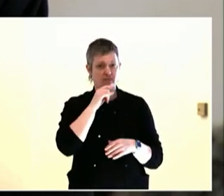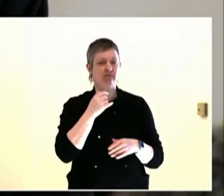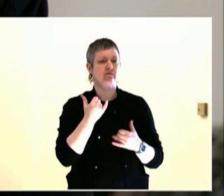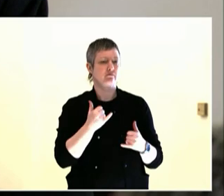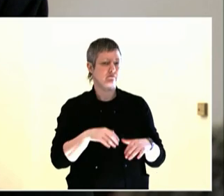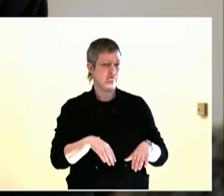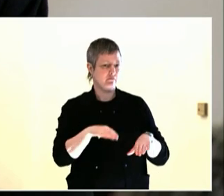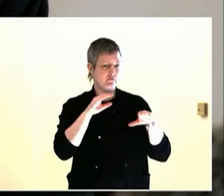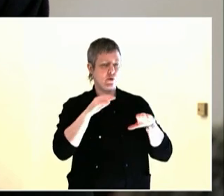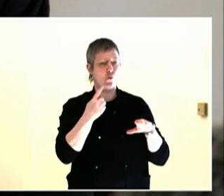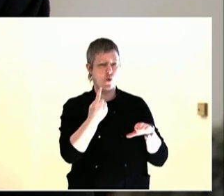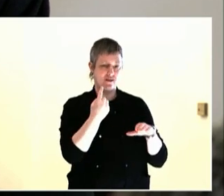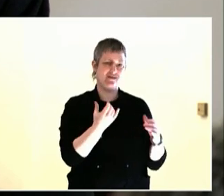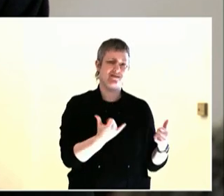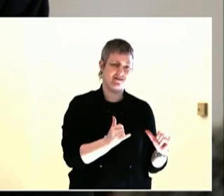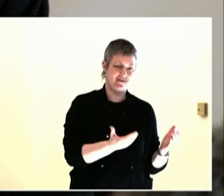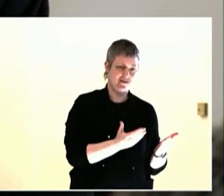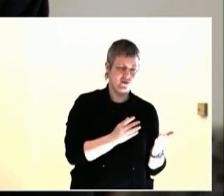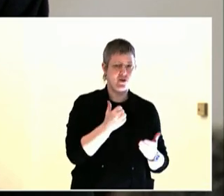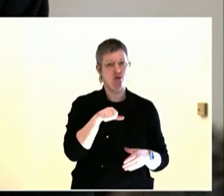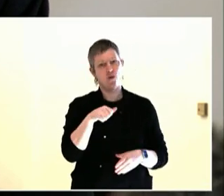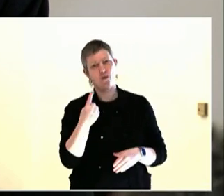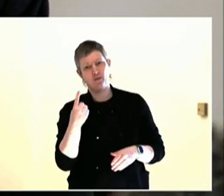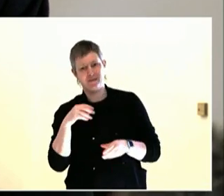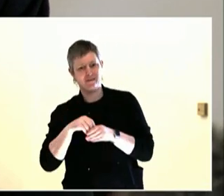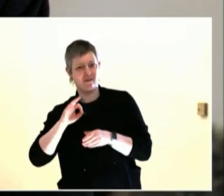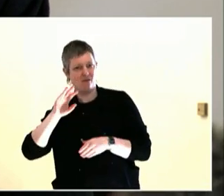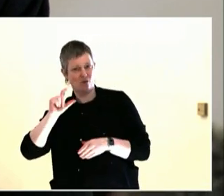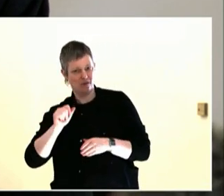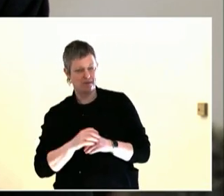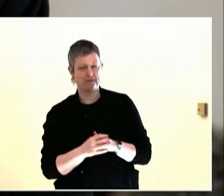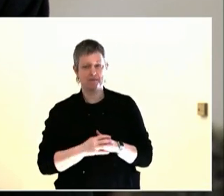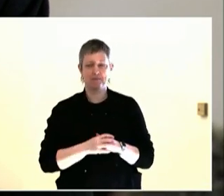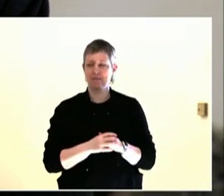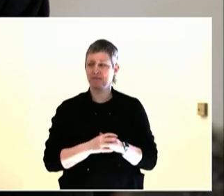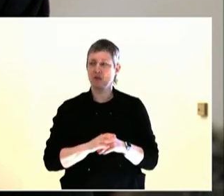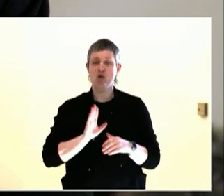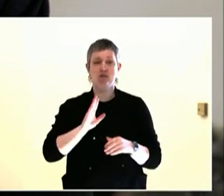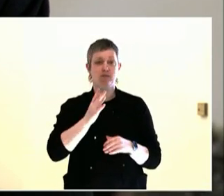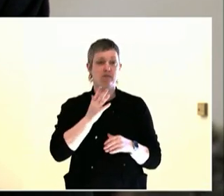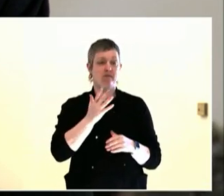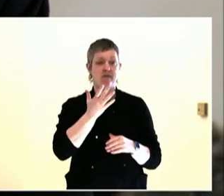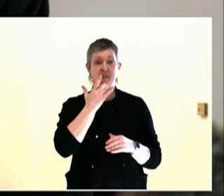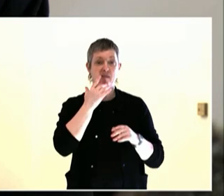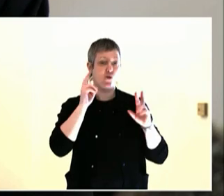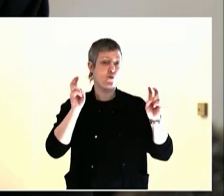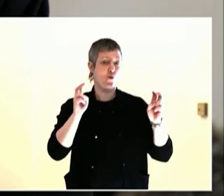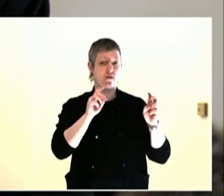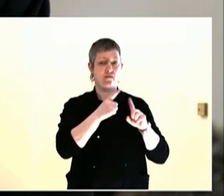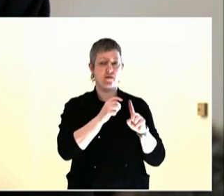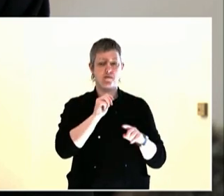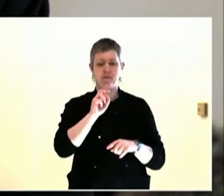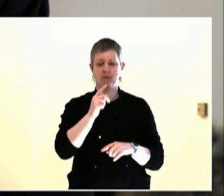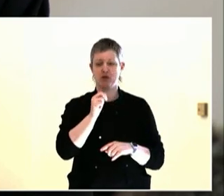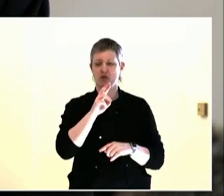Thank you for joining us all today and I know many of you were not able to join us the